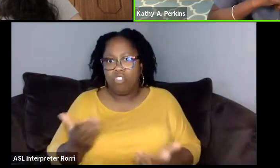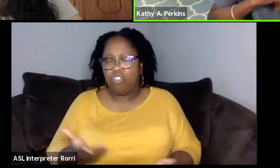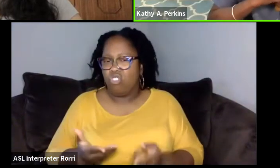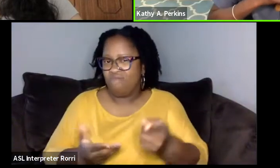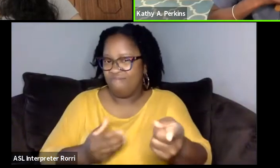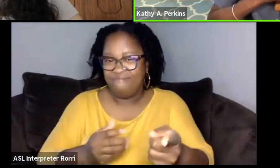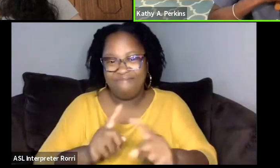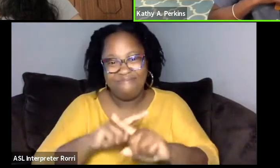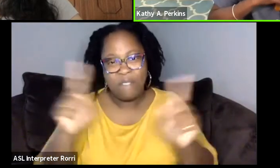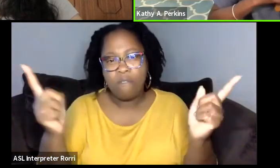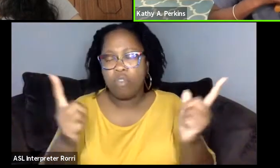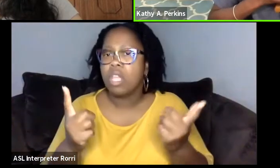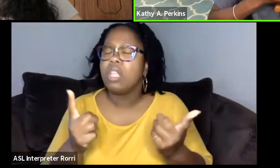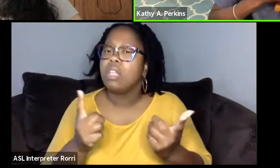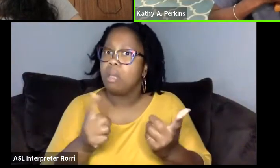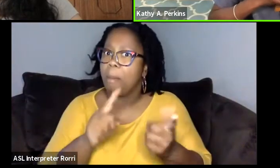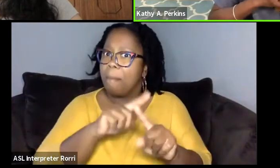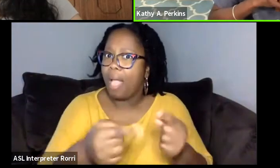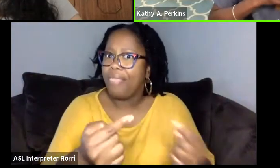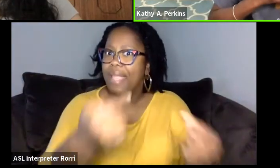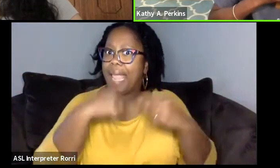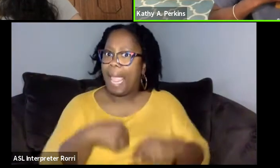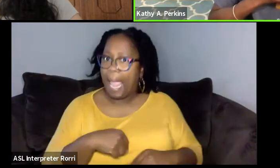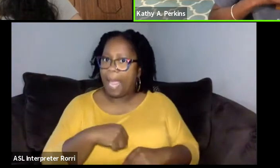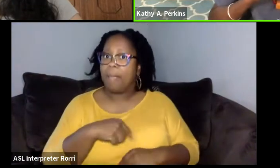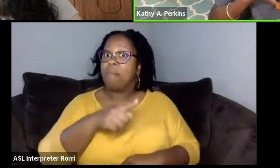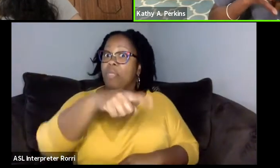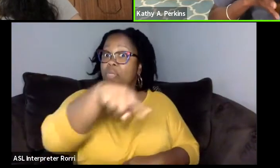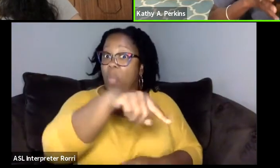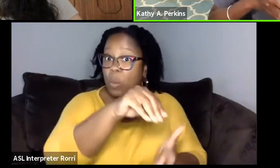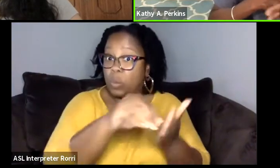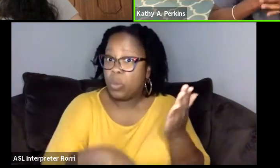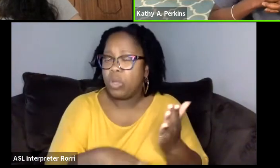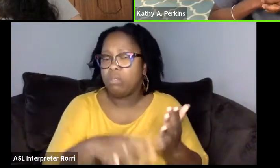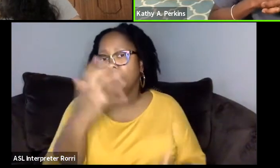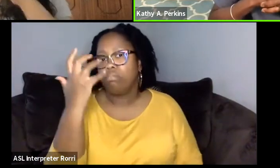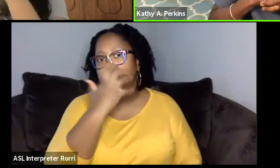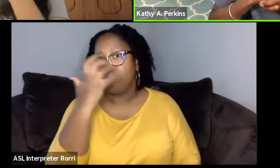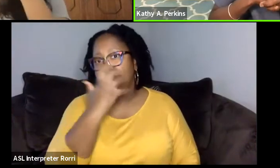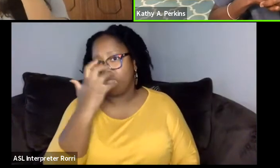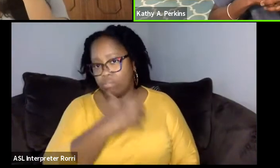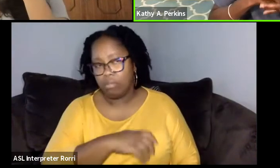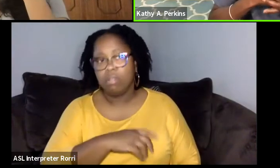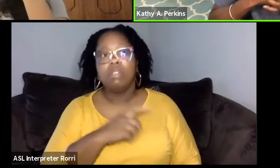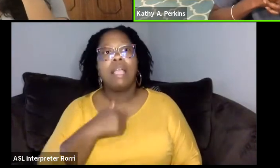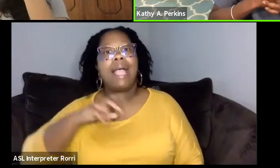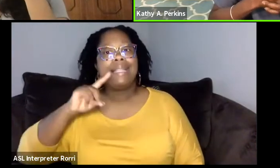But they came and they were amazing students. Now, I did teach a course on non-Western theater